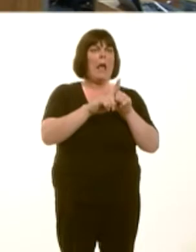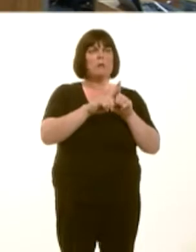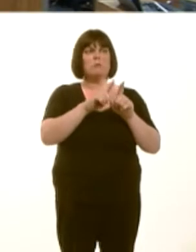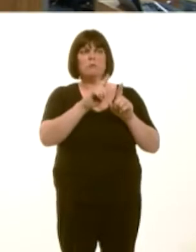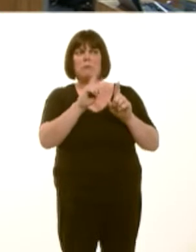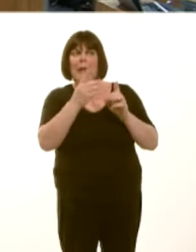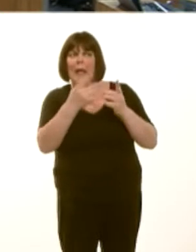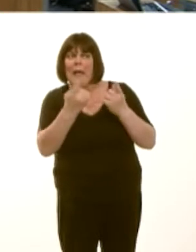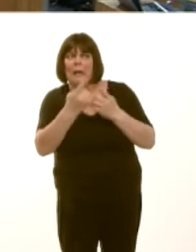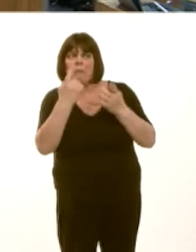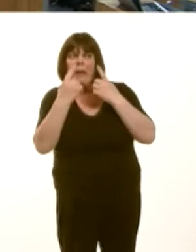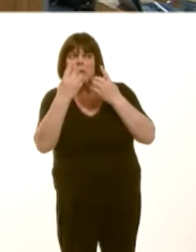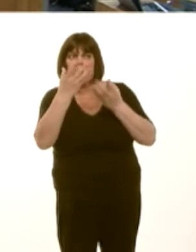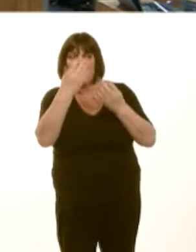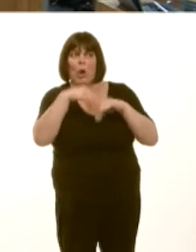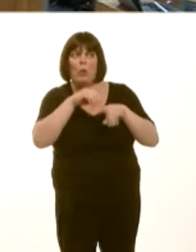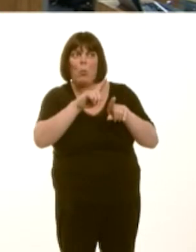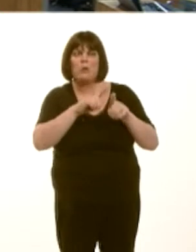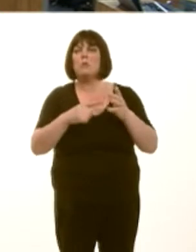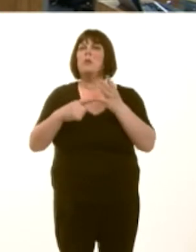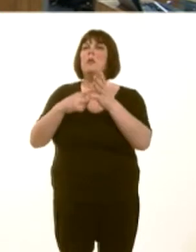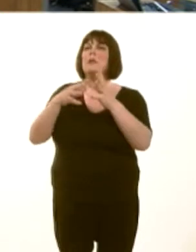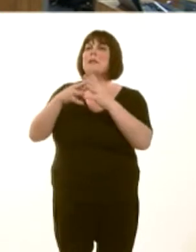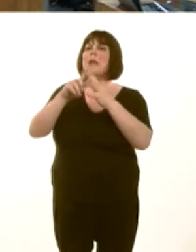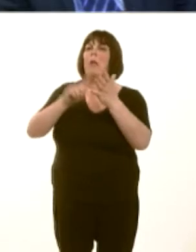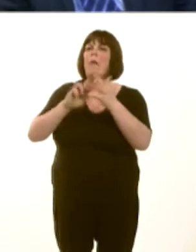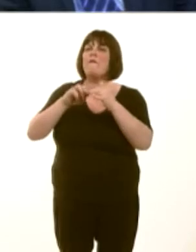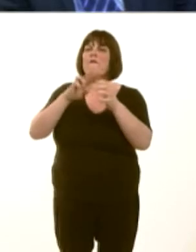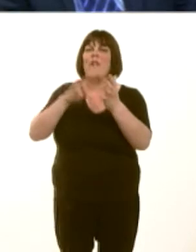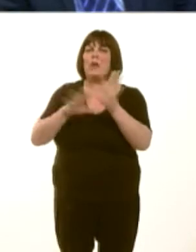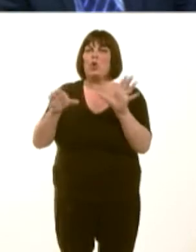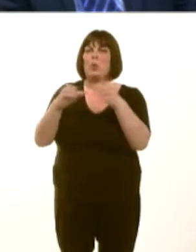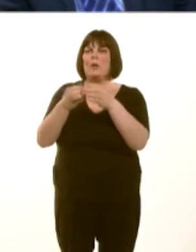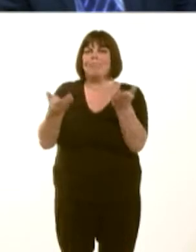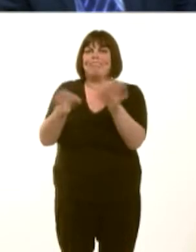Carwyn Jones: Well, in terms of Tawel Fan, the unit of course is no longer operational.